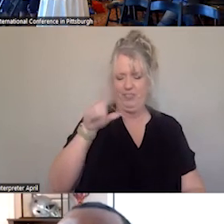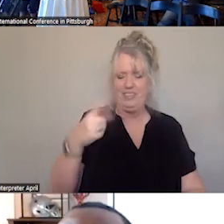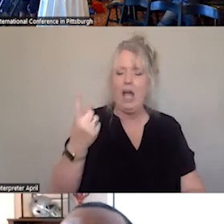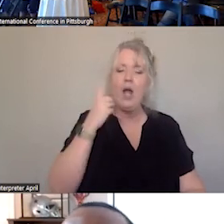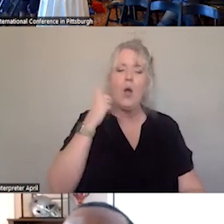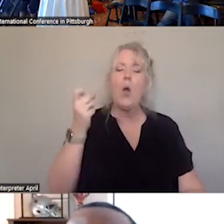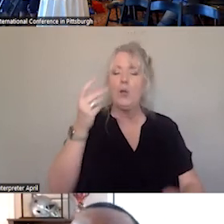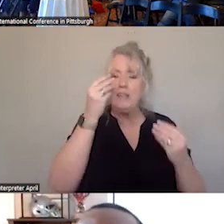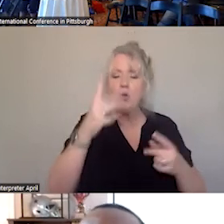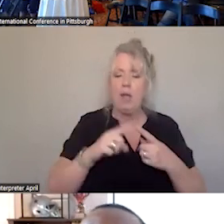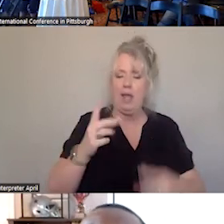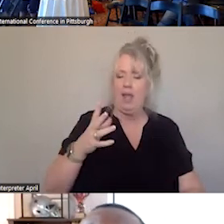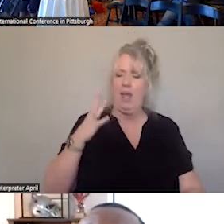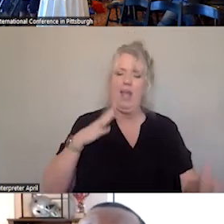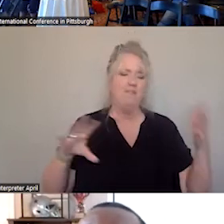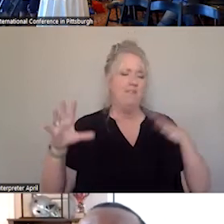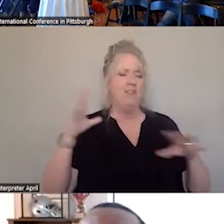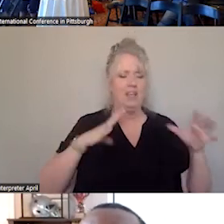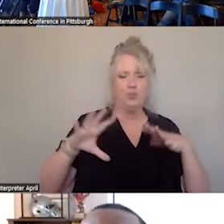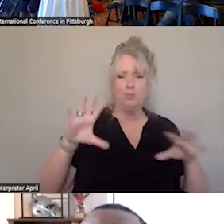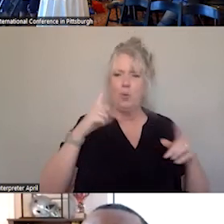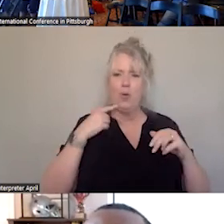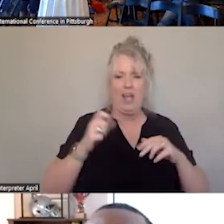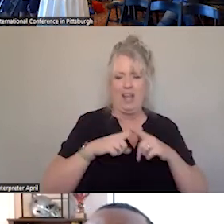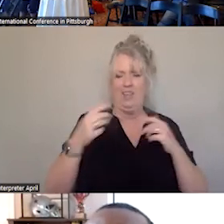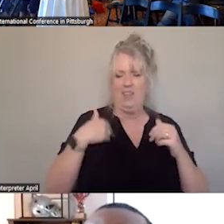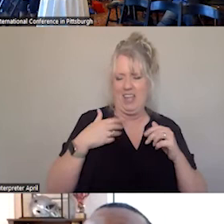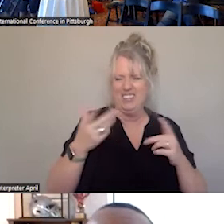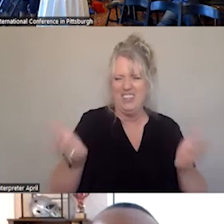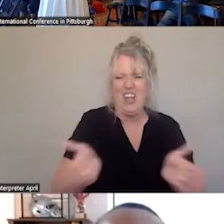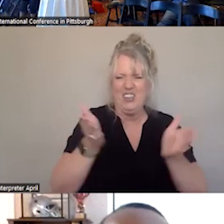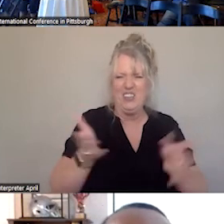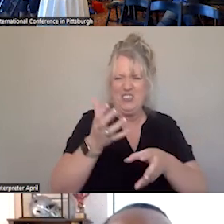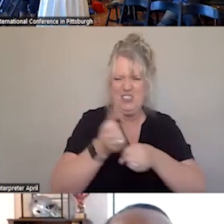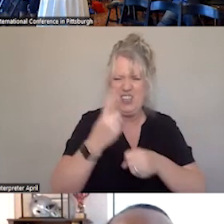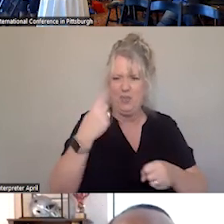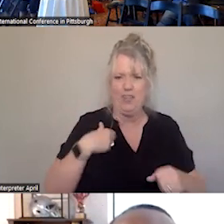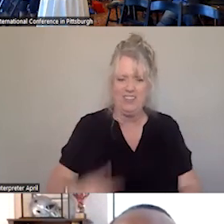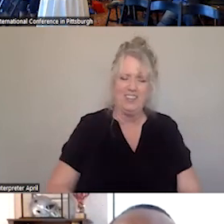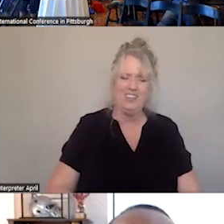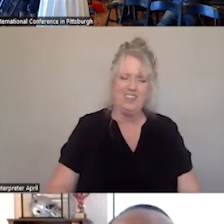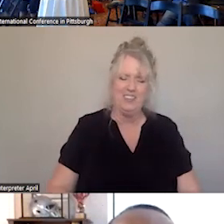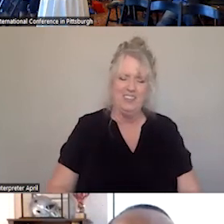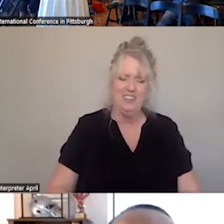GUARANTEED TO GIVE YOU, LEANER, TIGHTER ABS IN MINUTES. ENCOURAGE YOU TO GET ONE. LET'S MOVE ON.